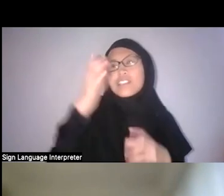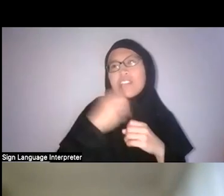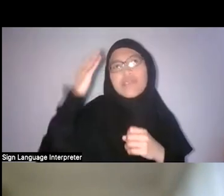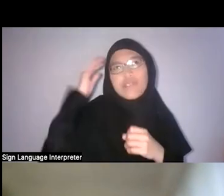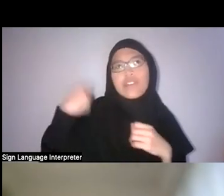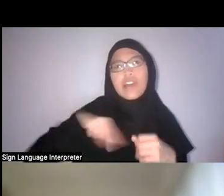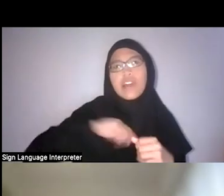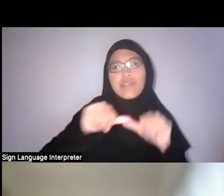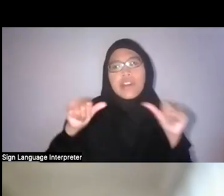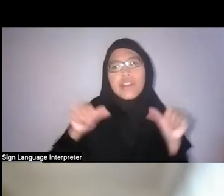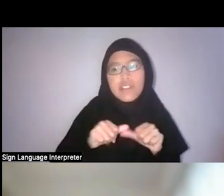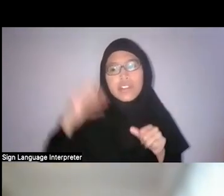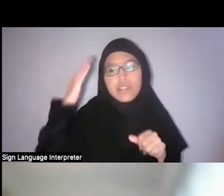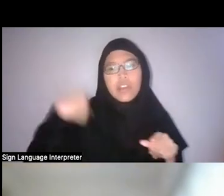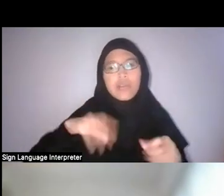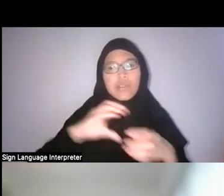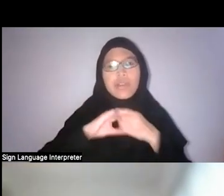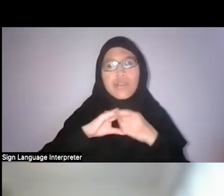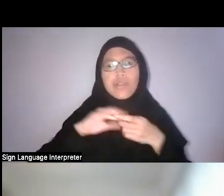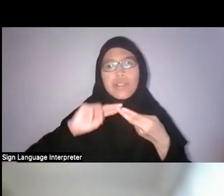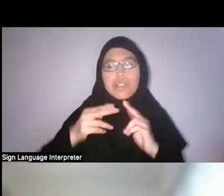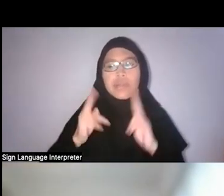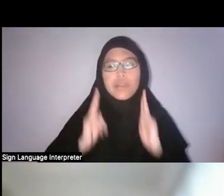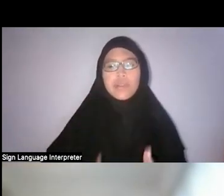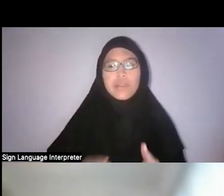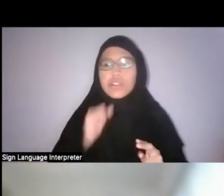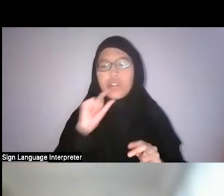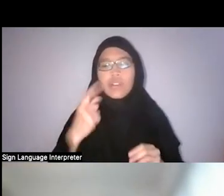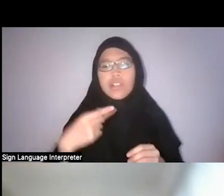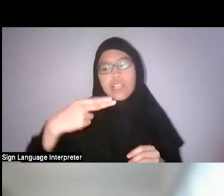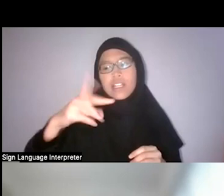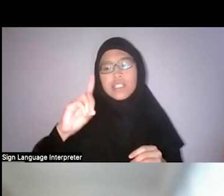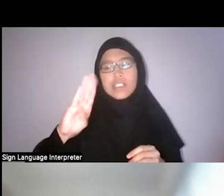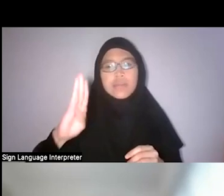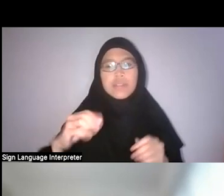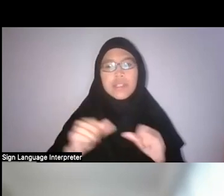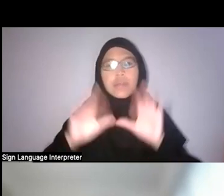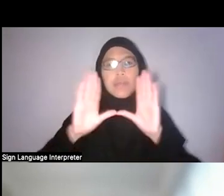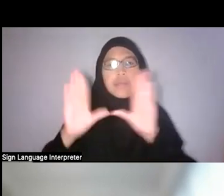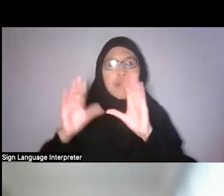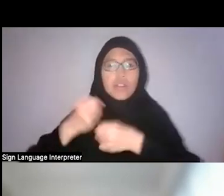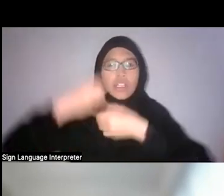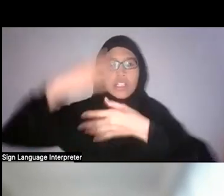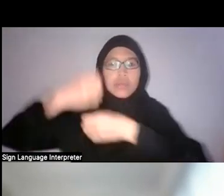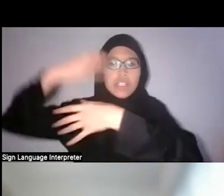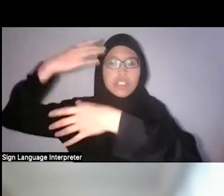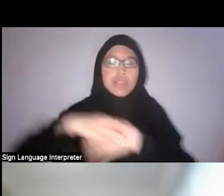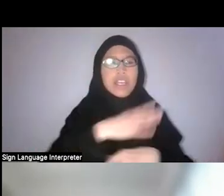our own neighbourhoods in a way that's not just HDB blocks and kopitiams, all of that.